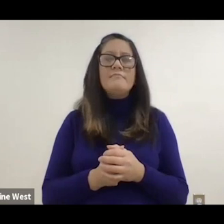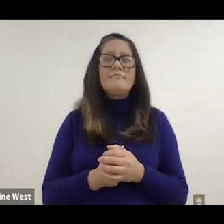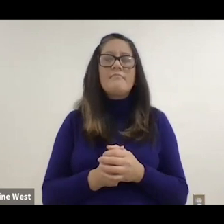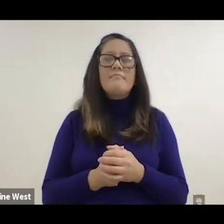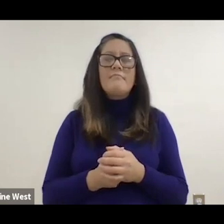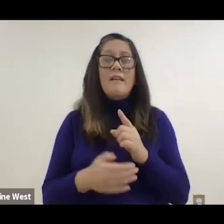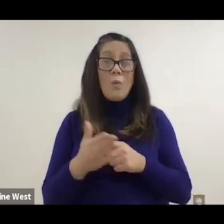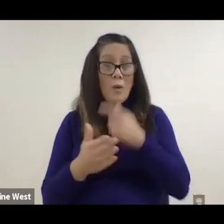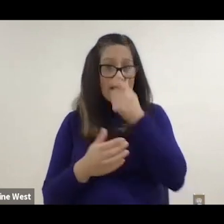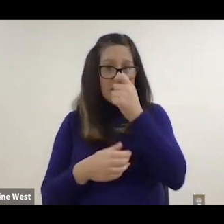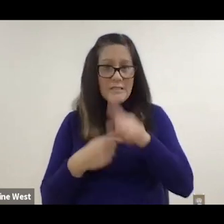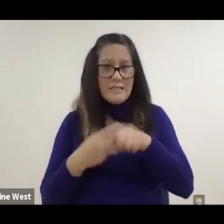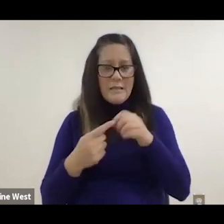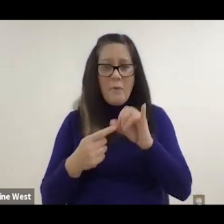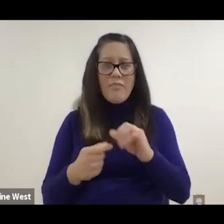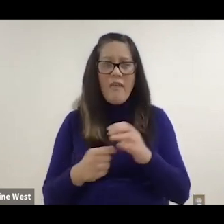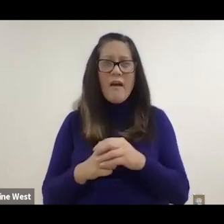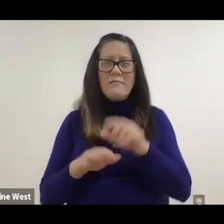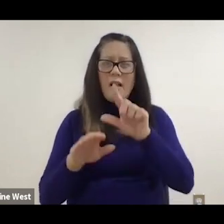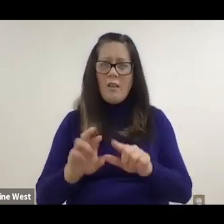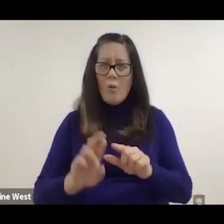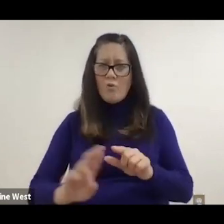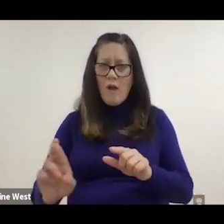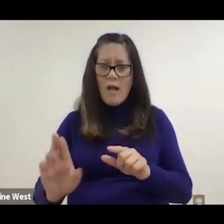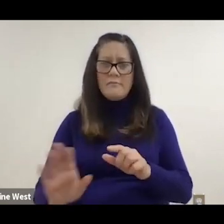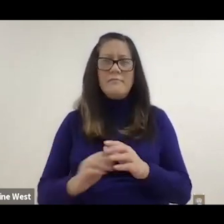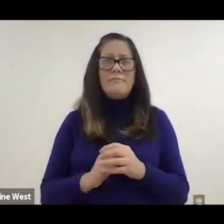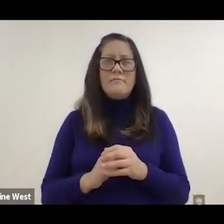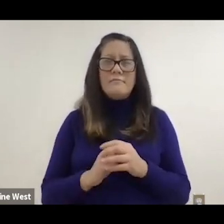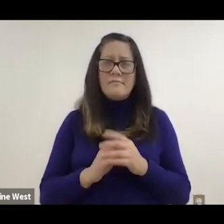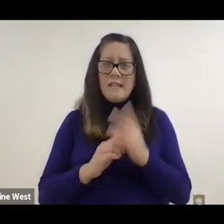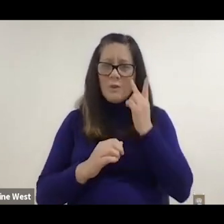about that is if you look on the lower right hand side you see these graphs